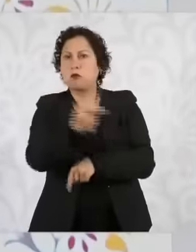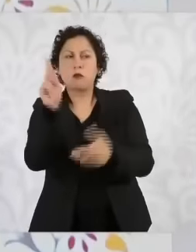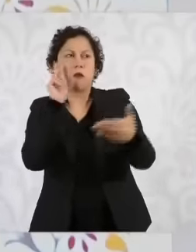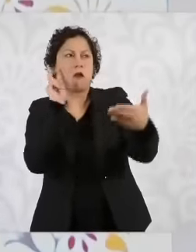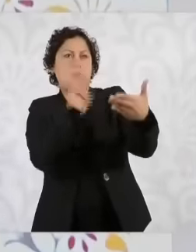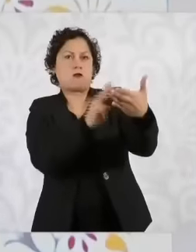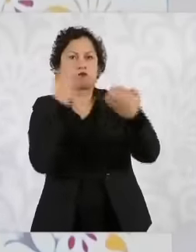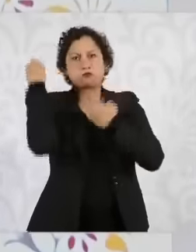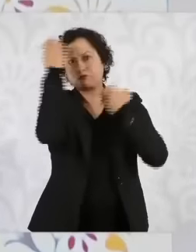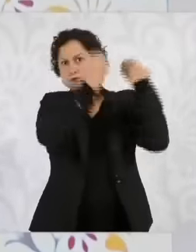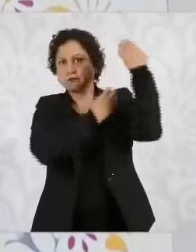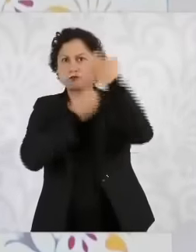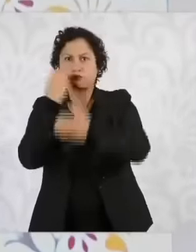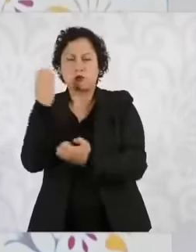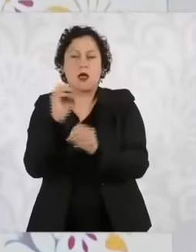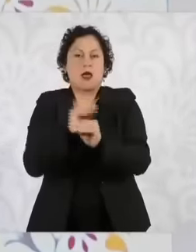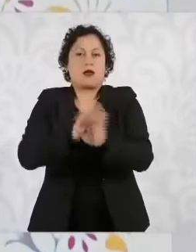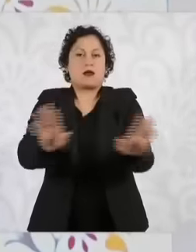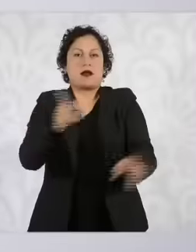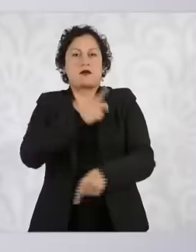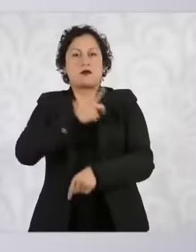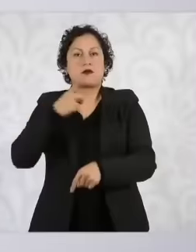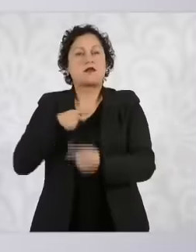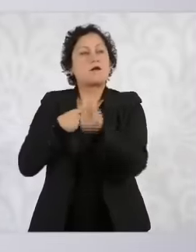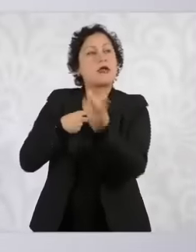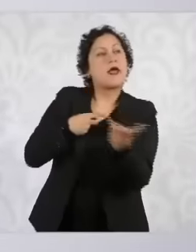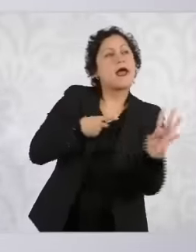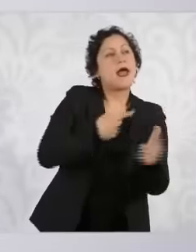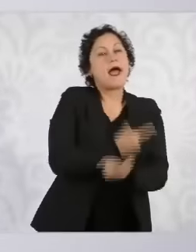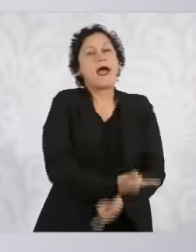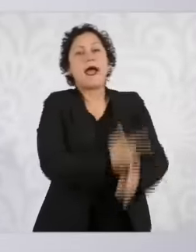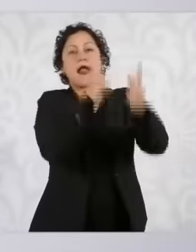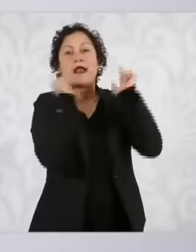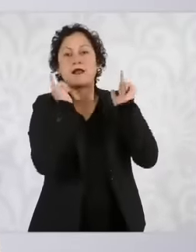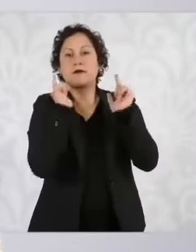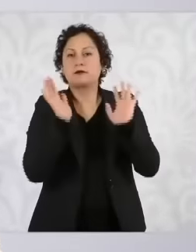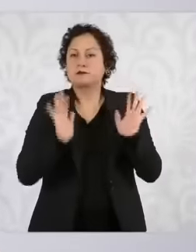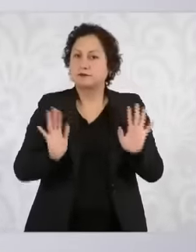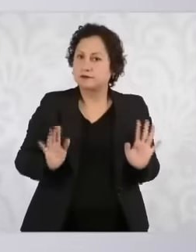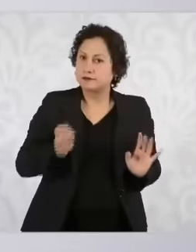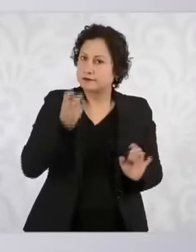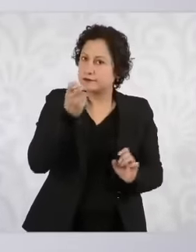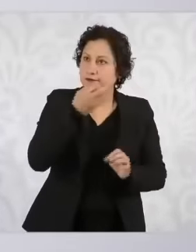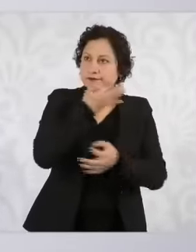a series of requirements have to be met Because many lies are also told that it